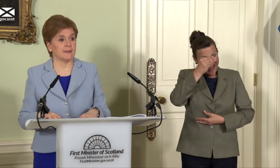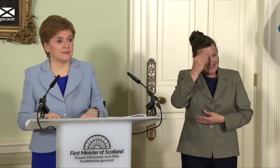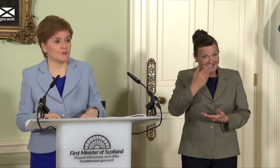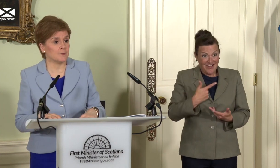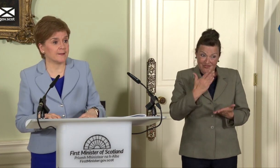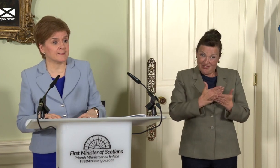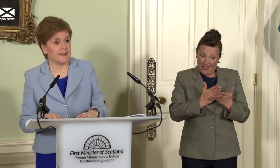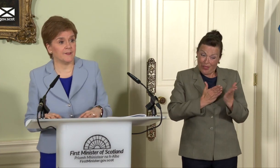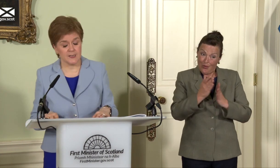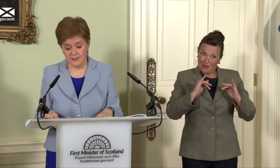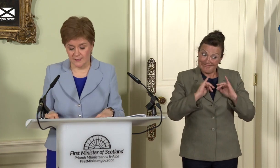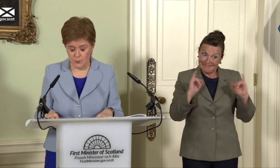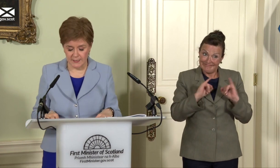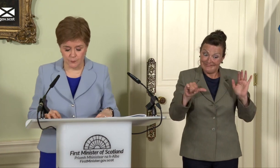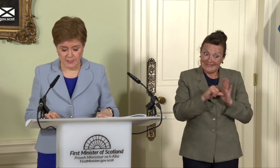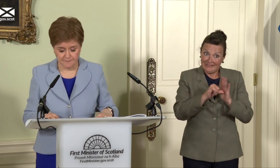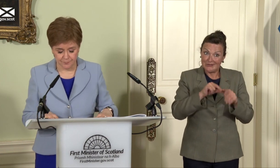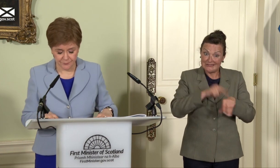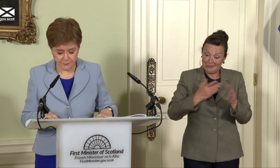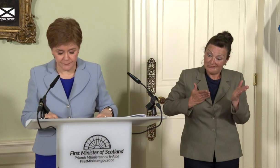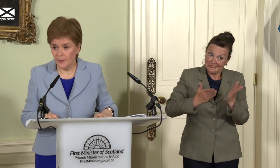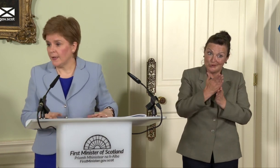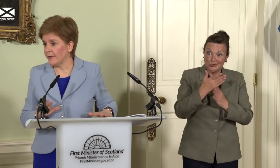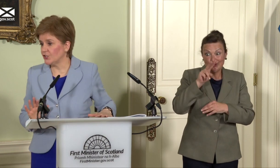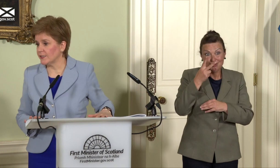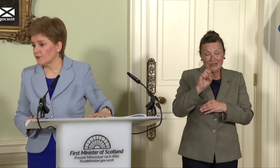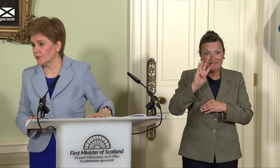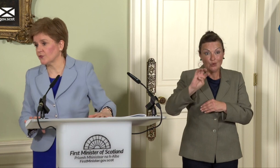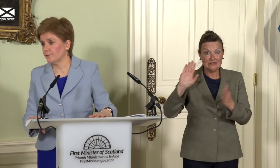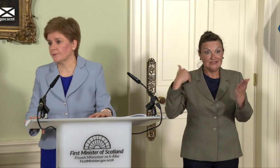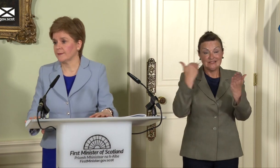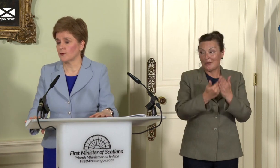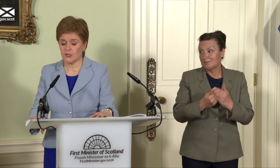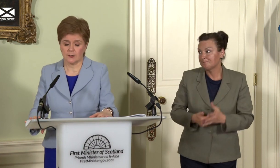in some respects in the years since 2014. Gina, do you want to ask a question?